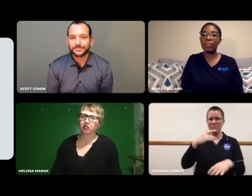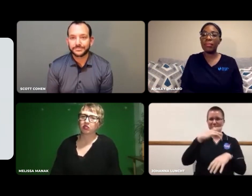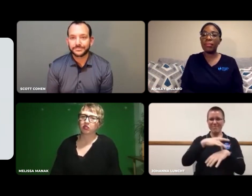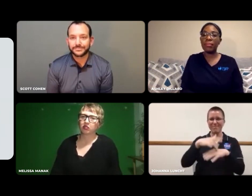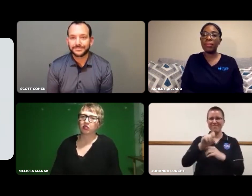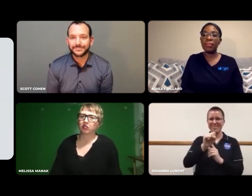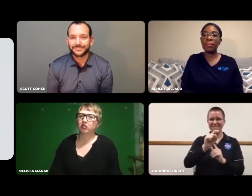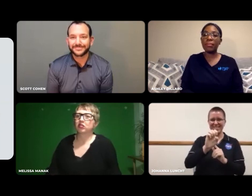engineering.